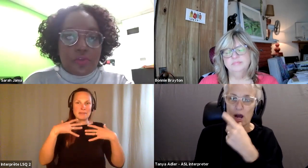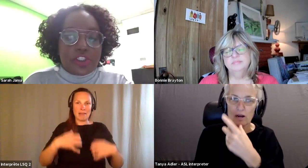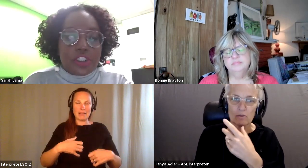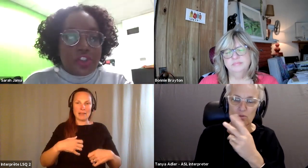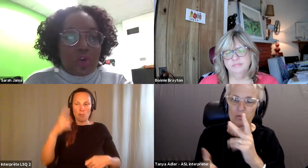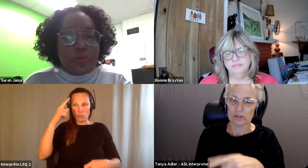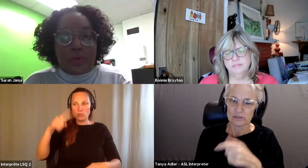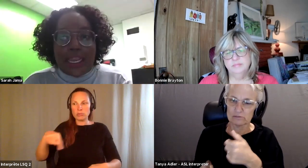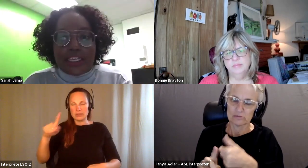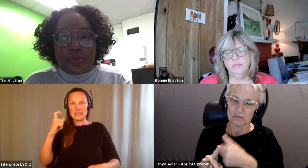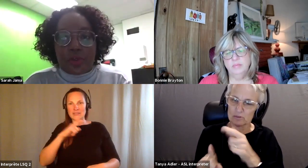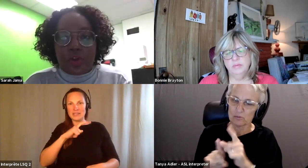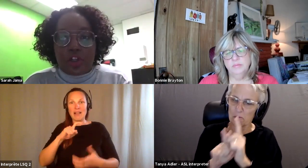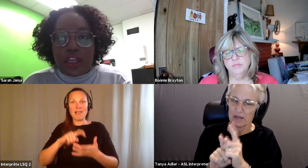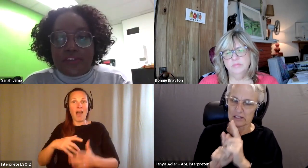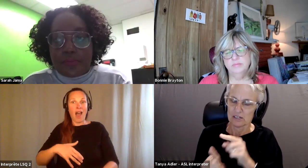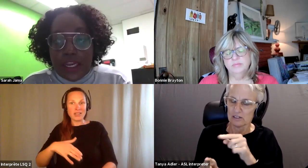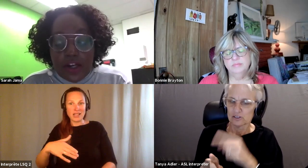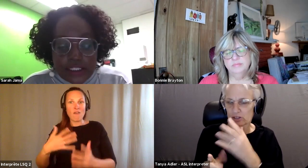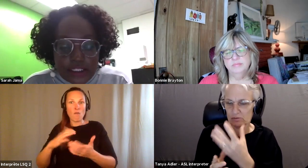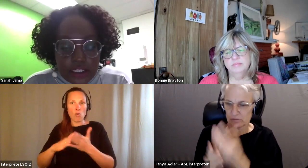Sarah Jama: The first thing she told me when I asked about her life is apparent.